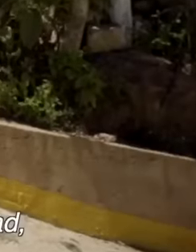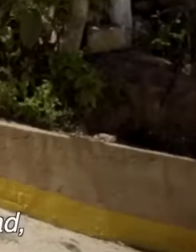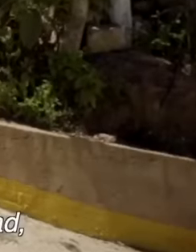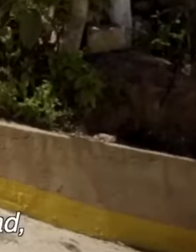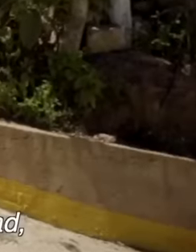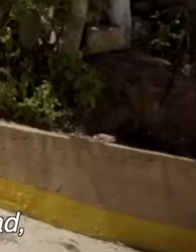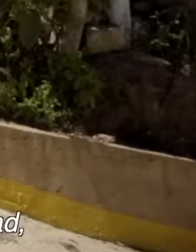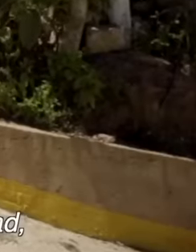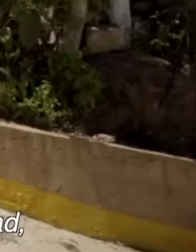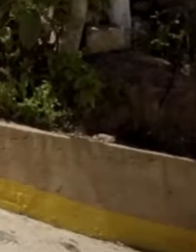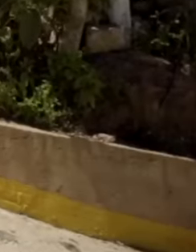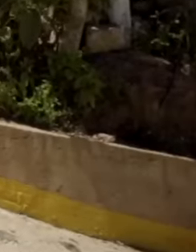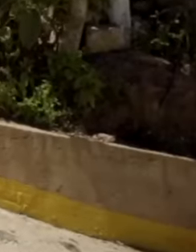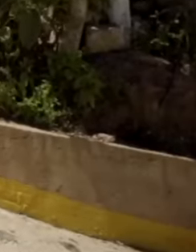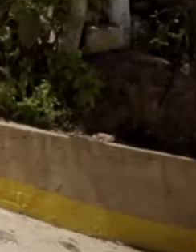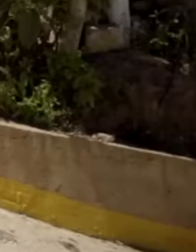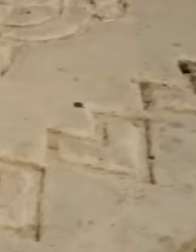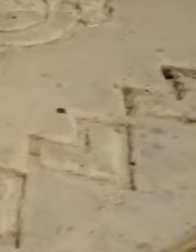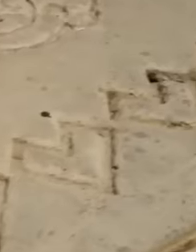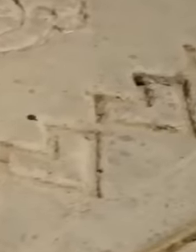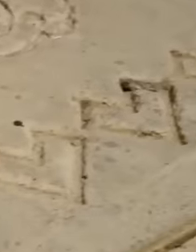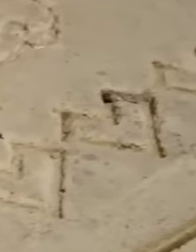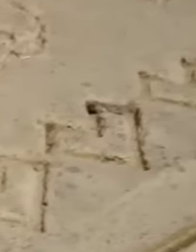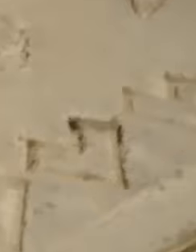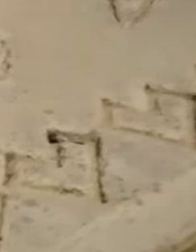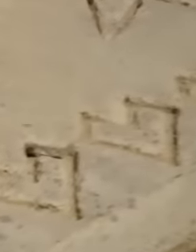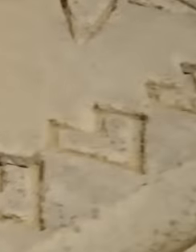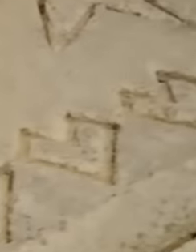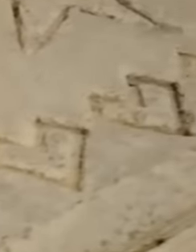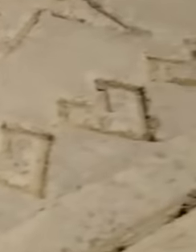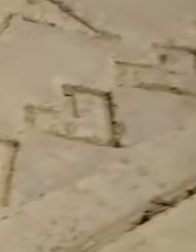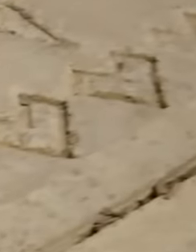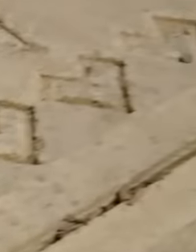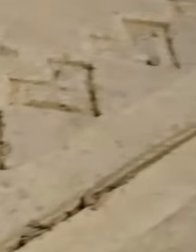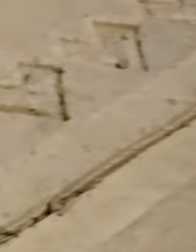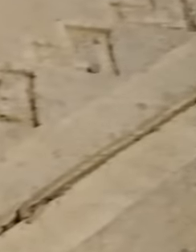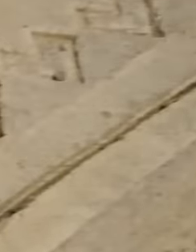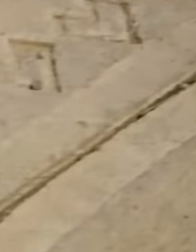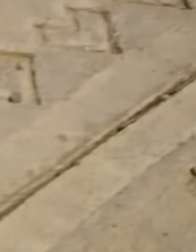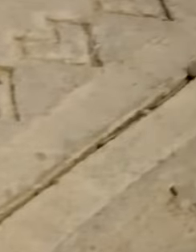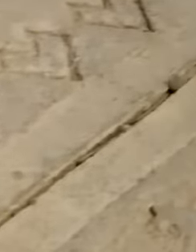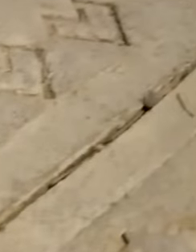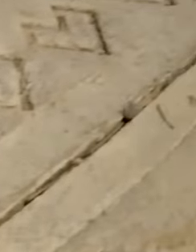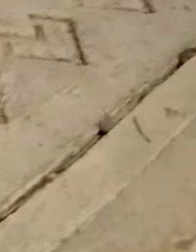the same community at the time because all the people are happy Well, there is a way now,